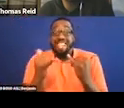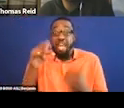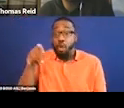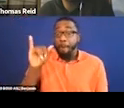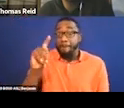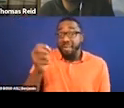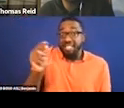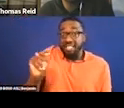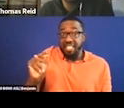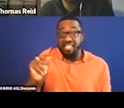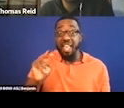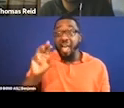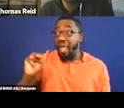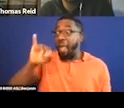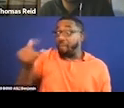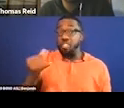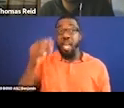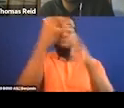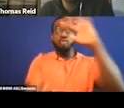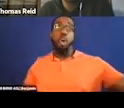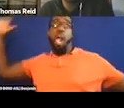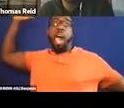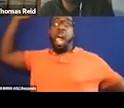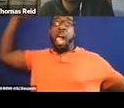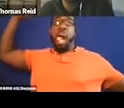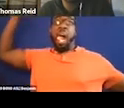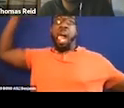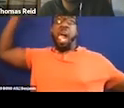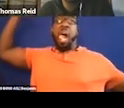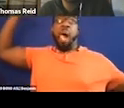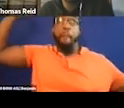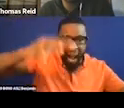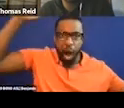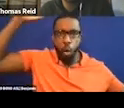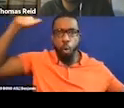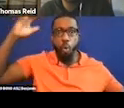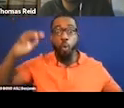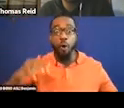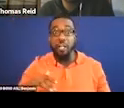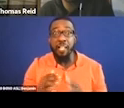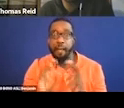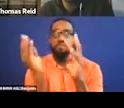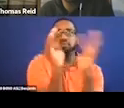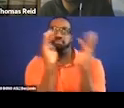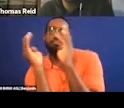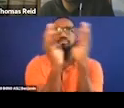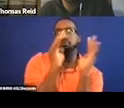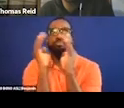Michael finishes a one handed soaring dunk.